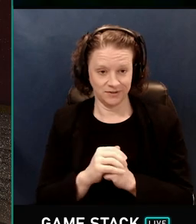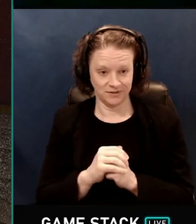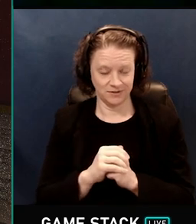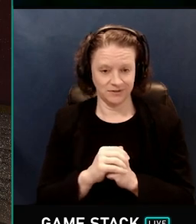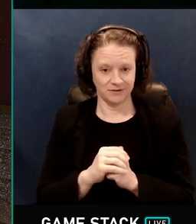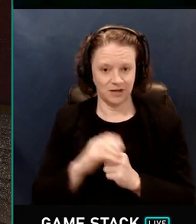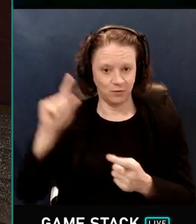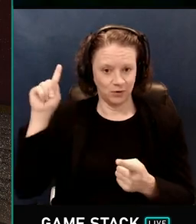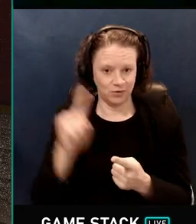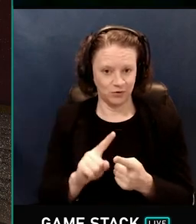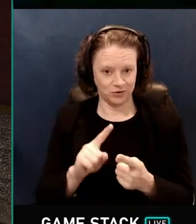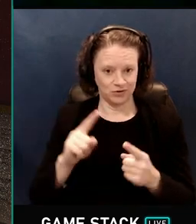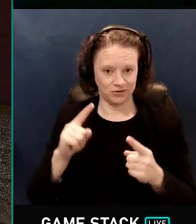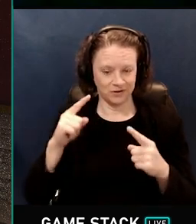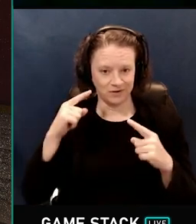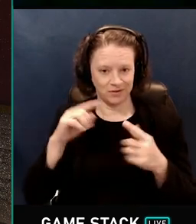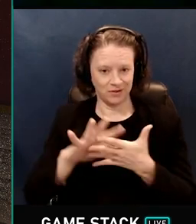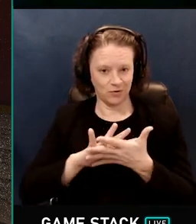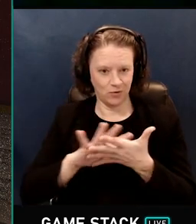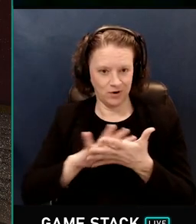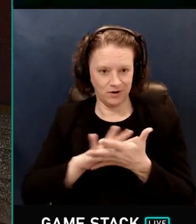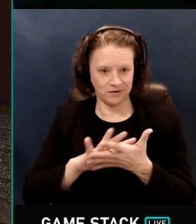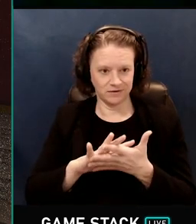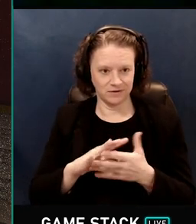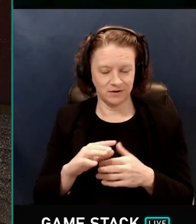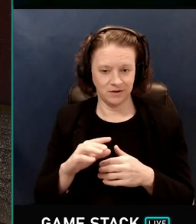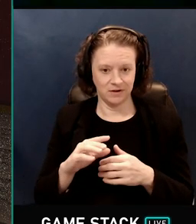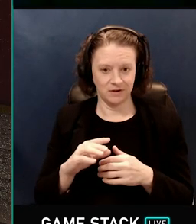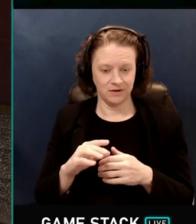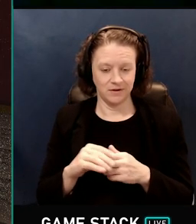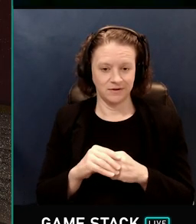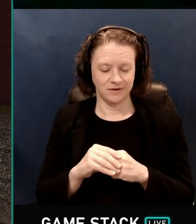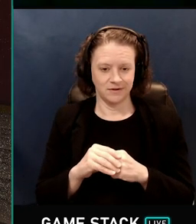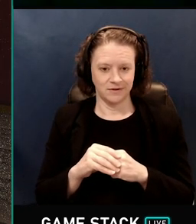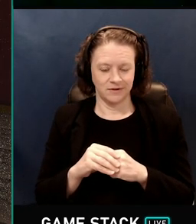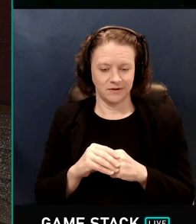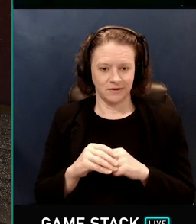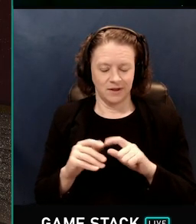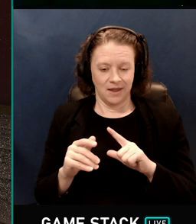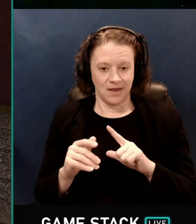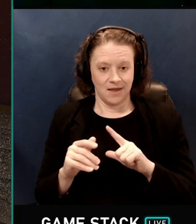Reduces the noise. So this is the 16 sample per pixel image.